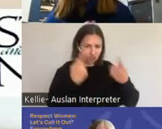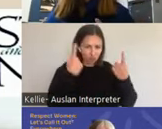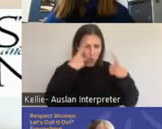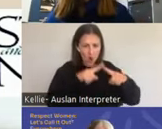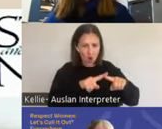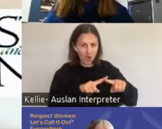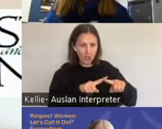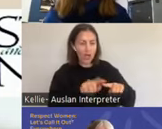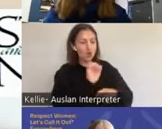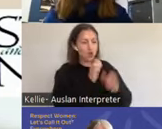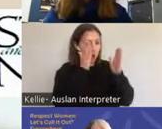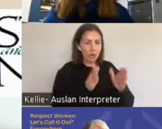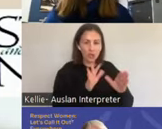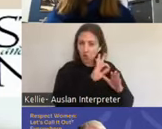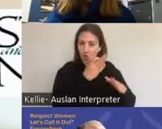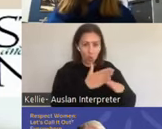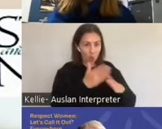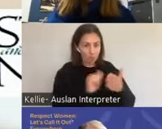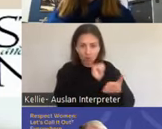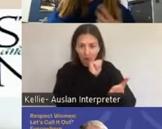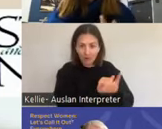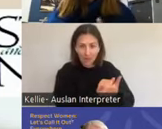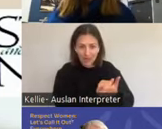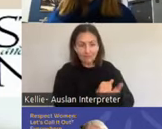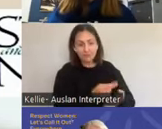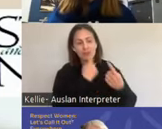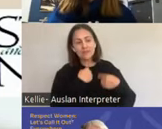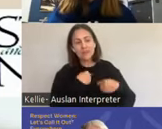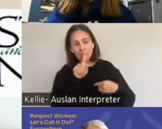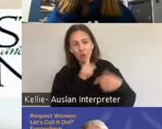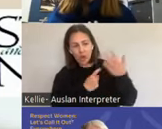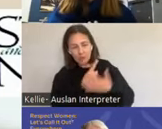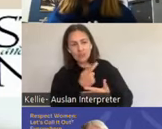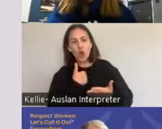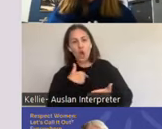bodies work with each other and how do we develop and gather pleasure.